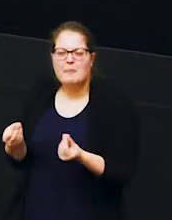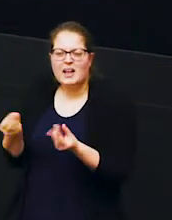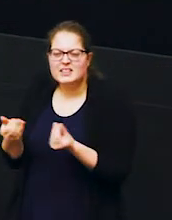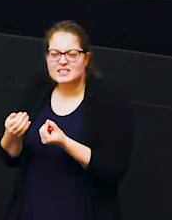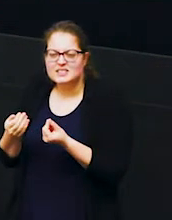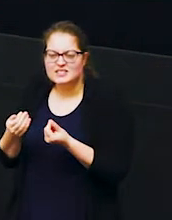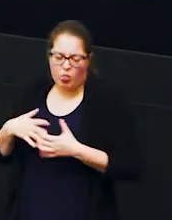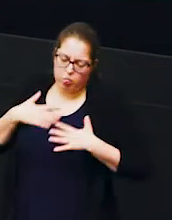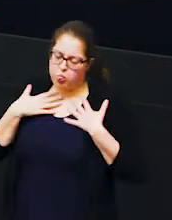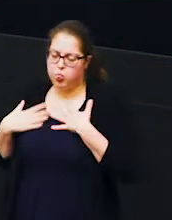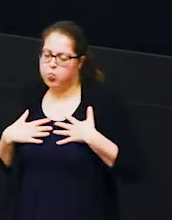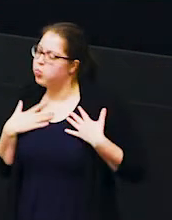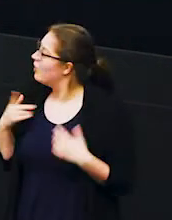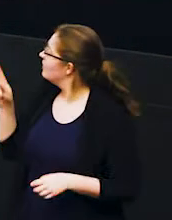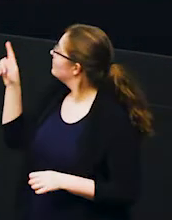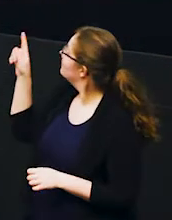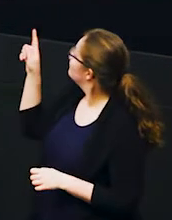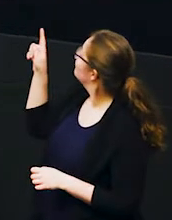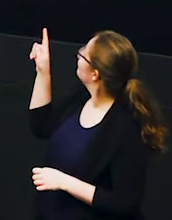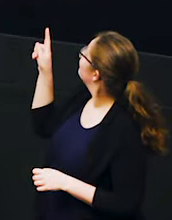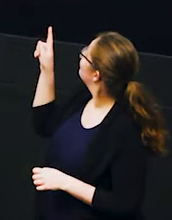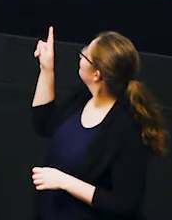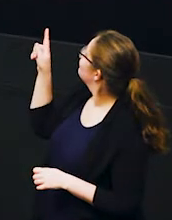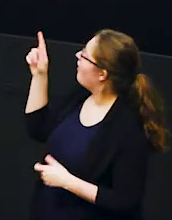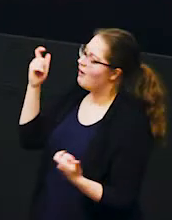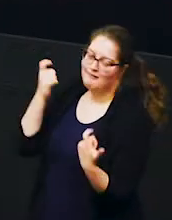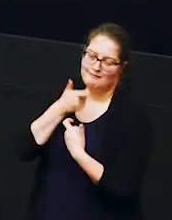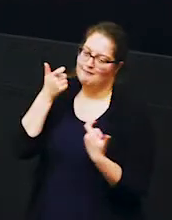individual up here is having a lovely time and these two here are already they almost look like